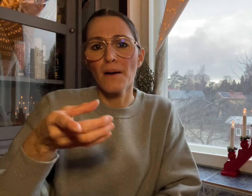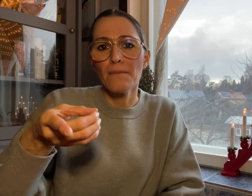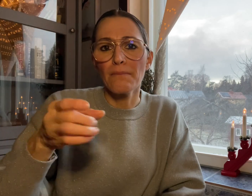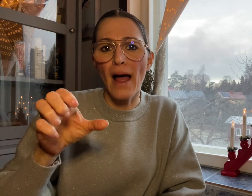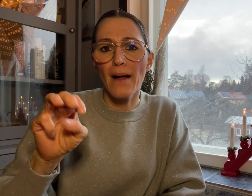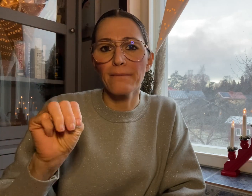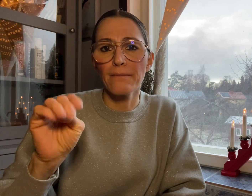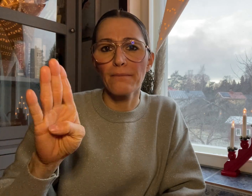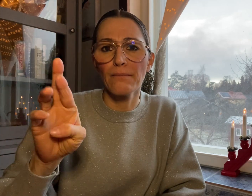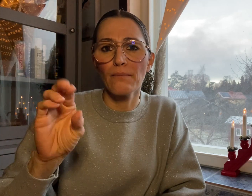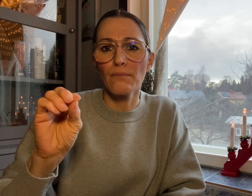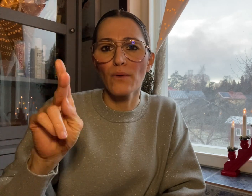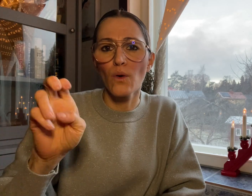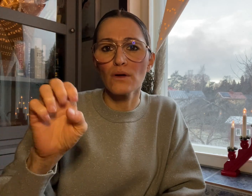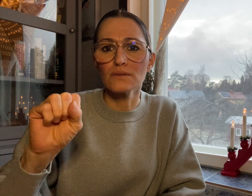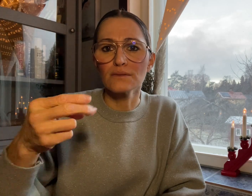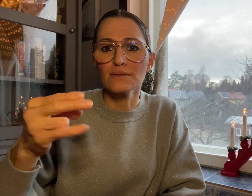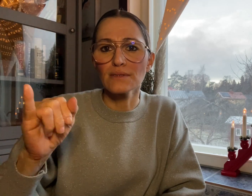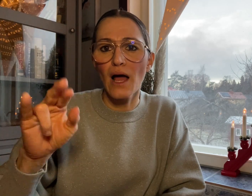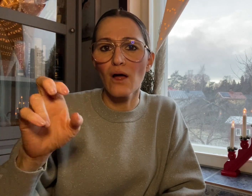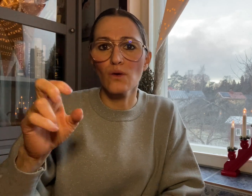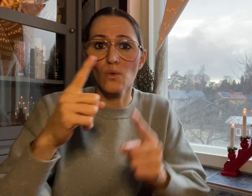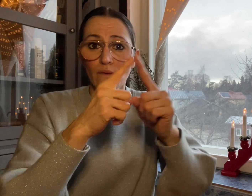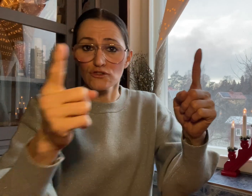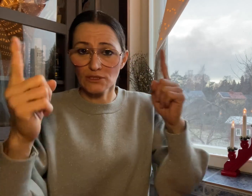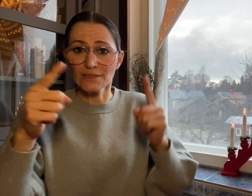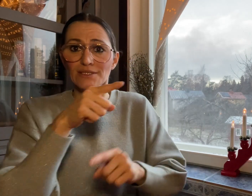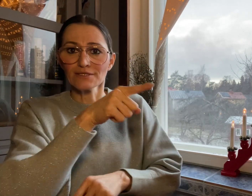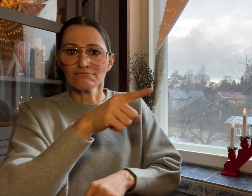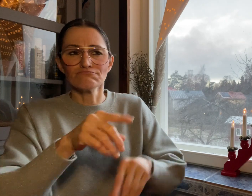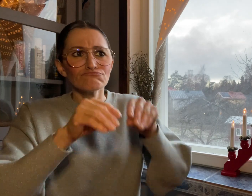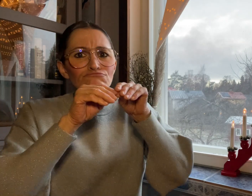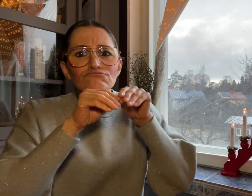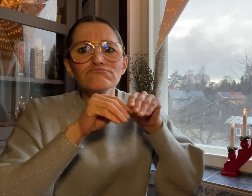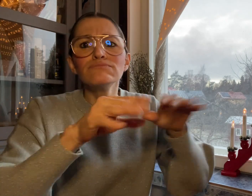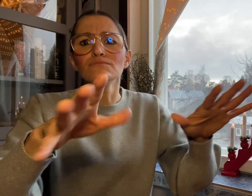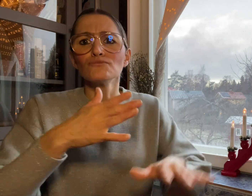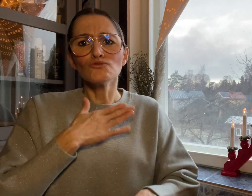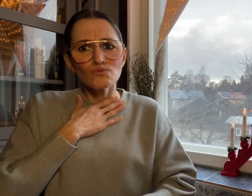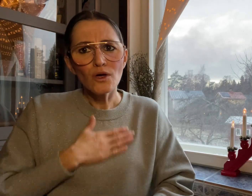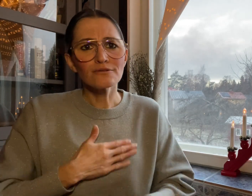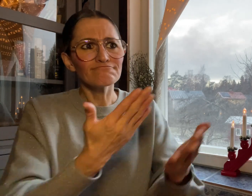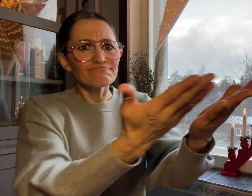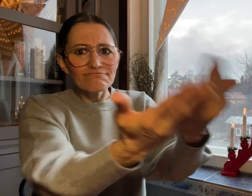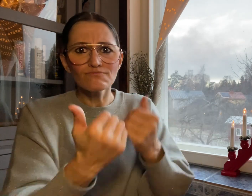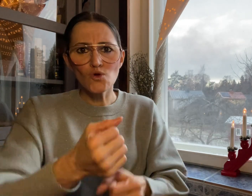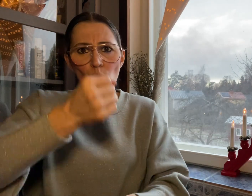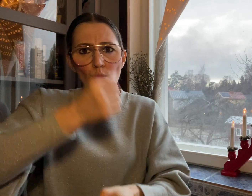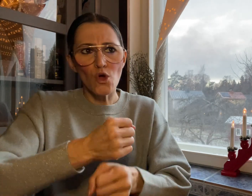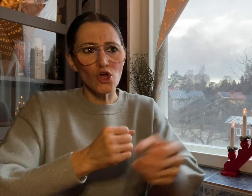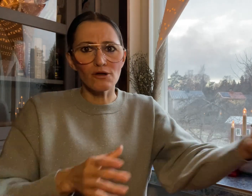Pembrokeshire College in Wales posted a job offer